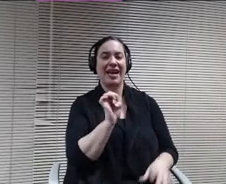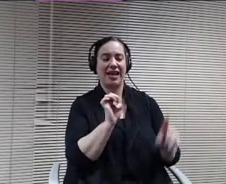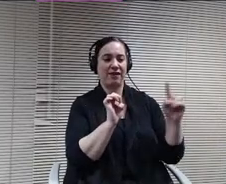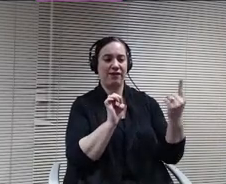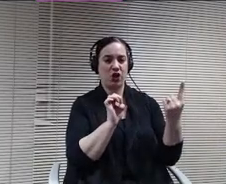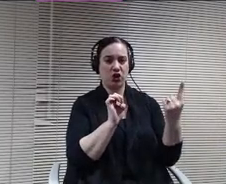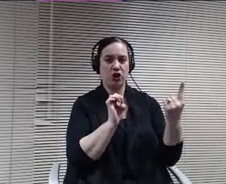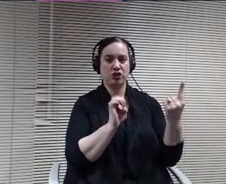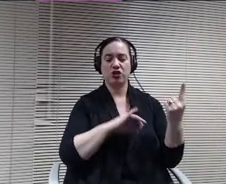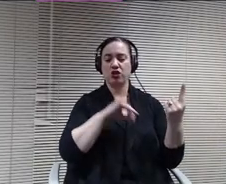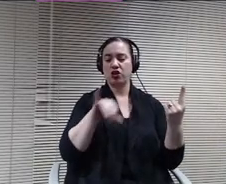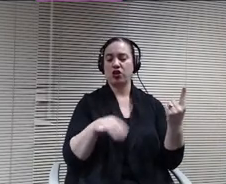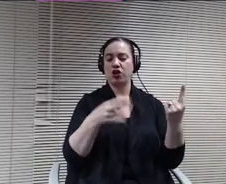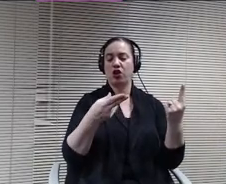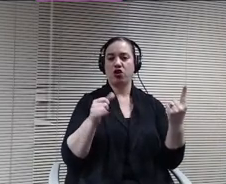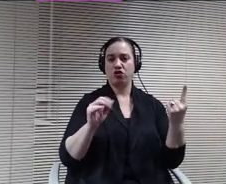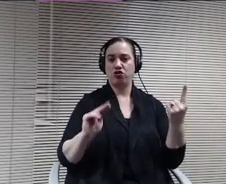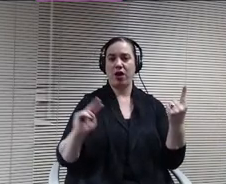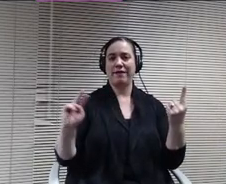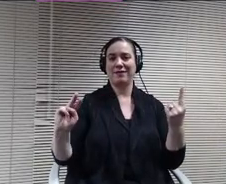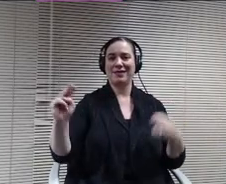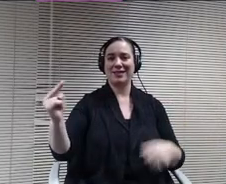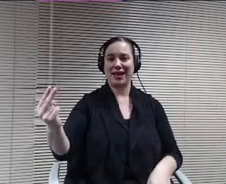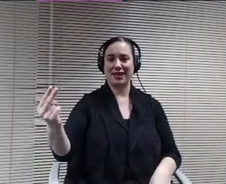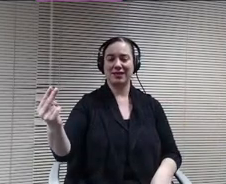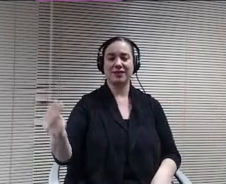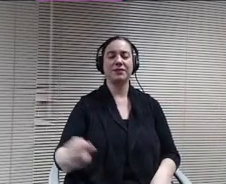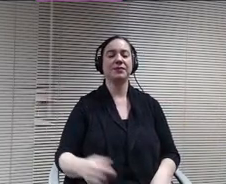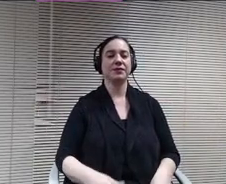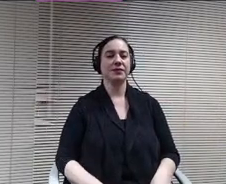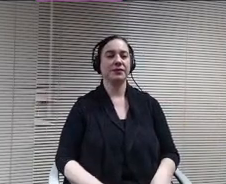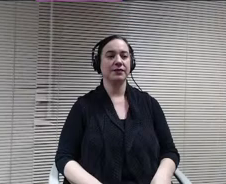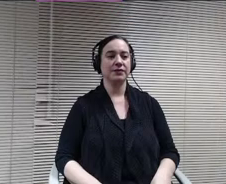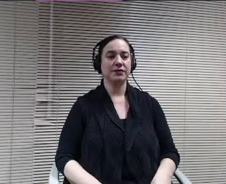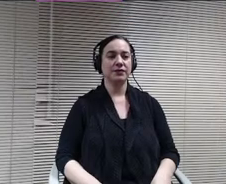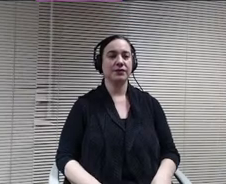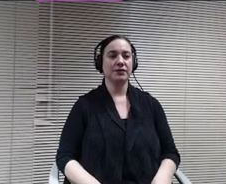Lisa, John. Any comments or questions?